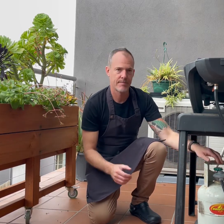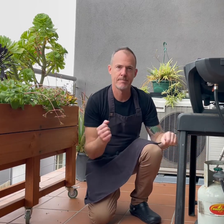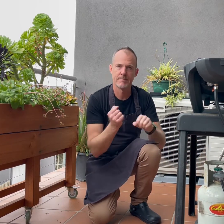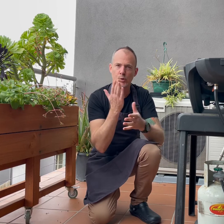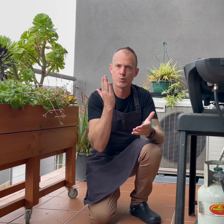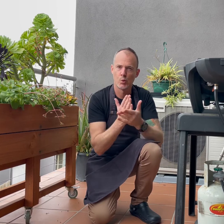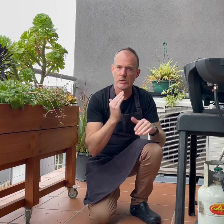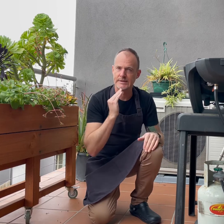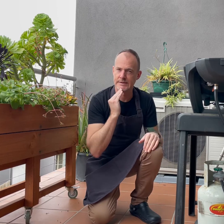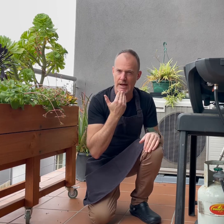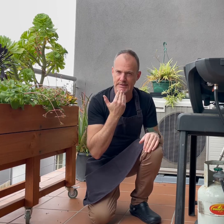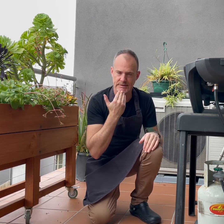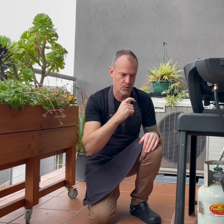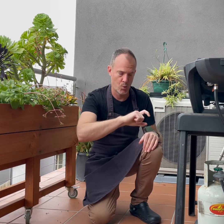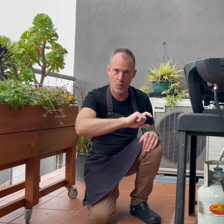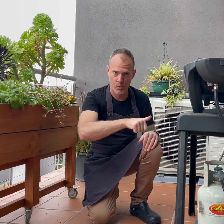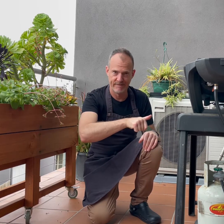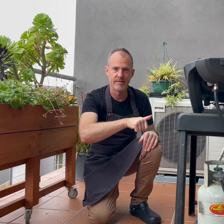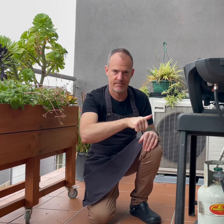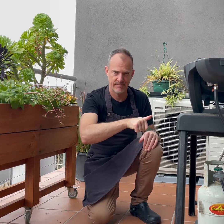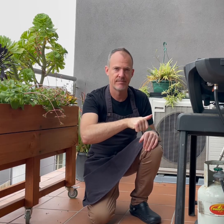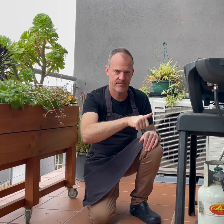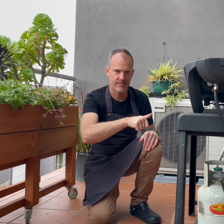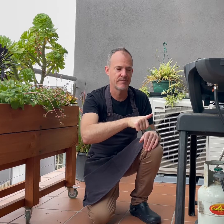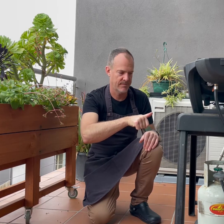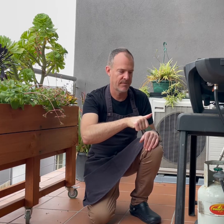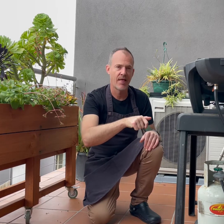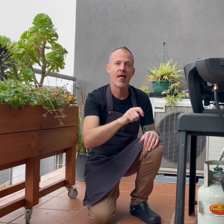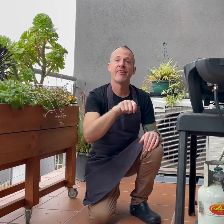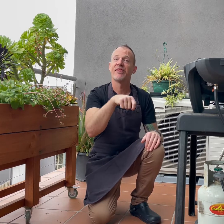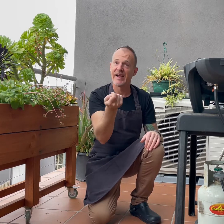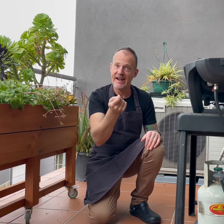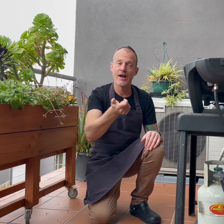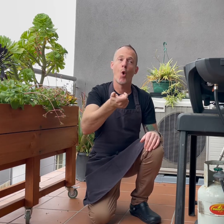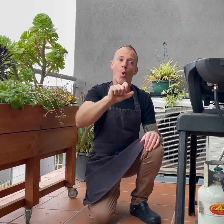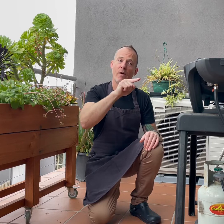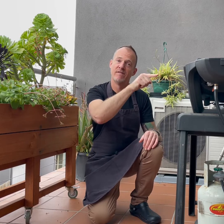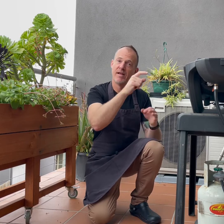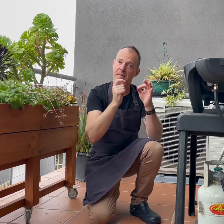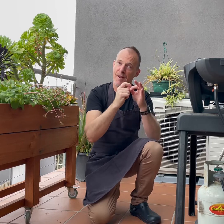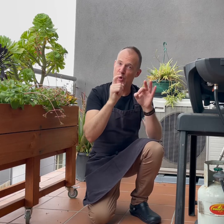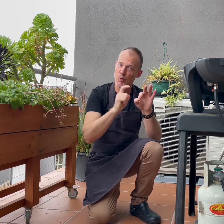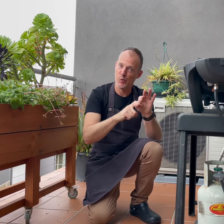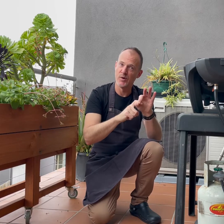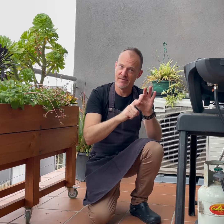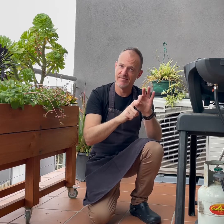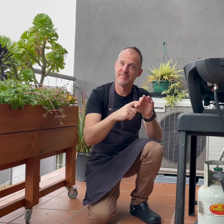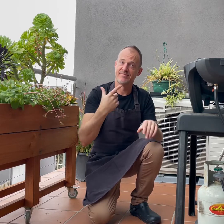Make sure it is turned off tightly. Next, turn off the BBQ.